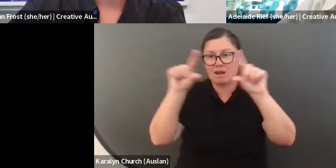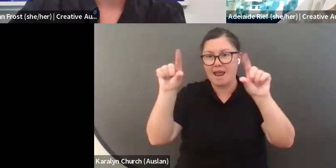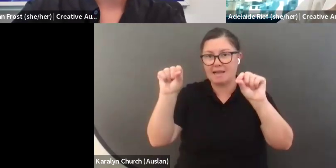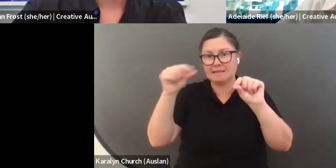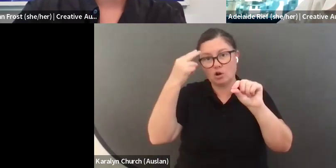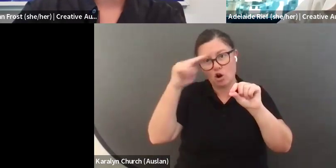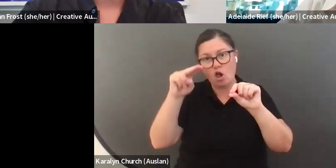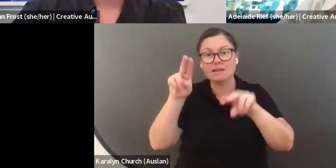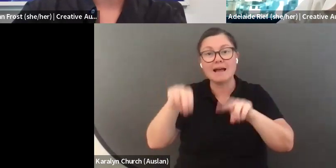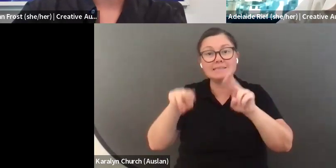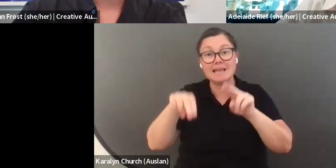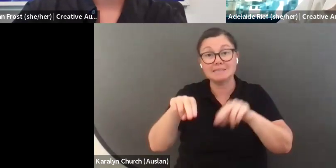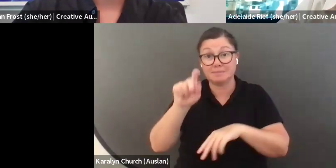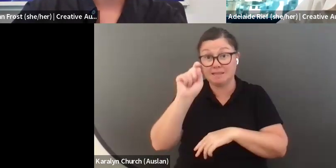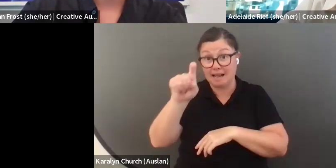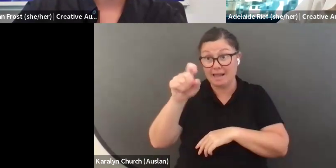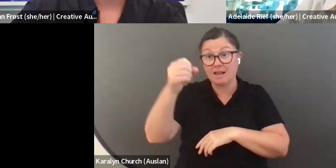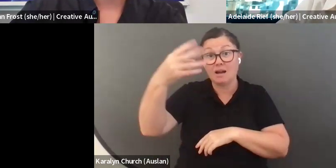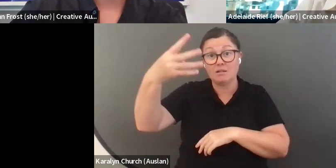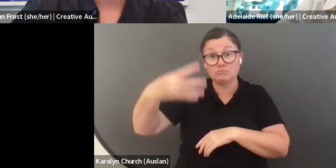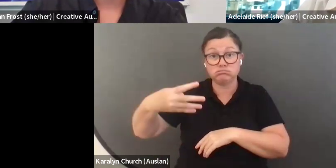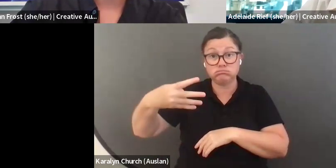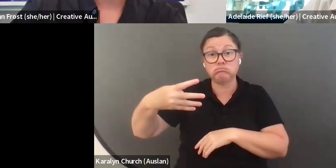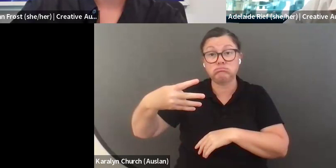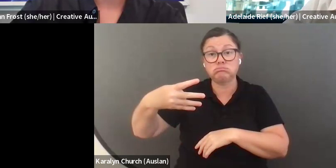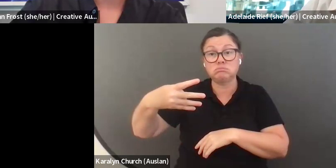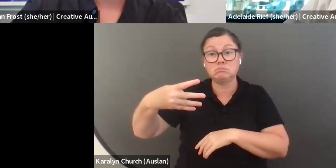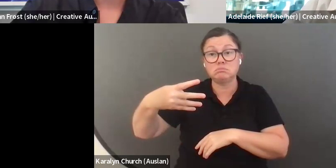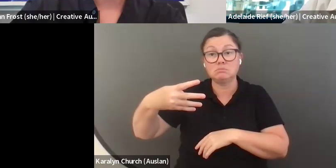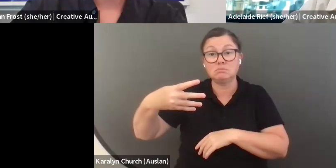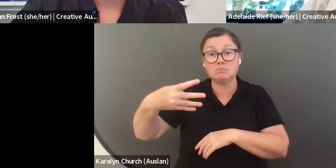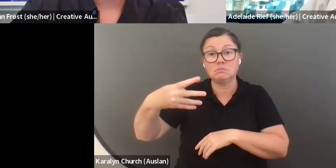There is a heading on that page called assessment, and if you click that, a drop-down